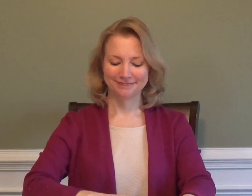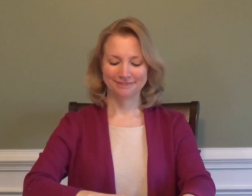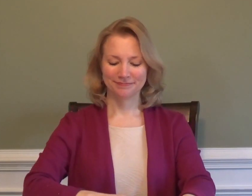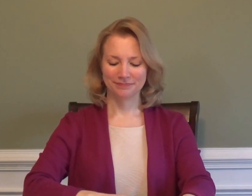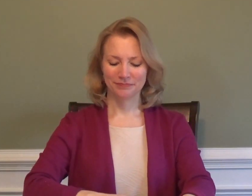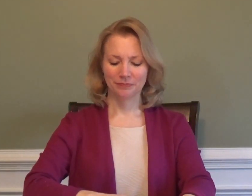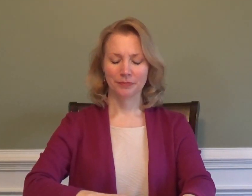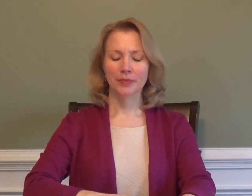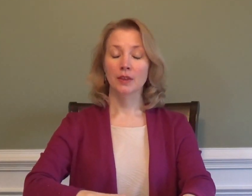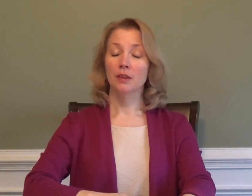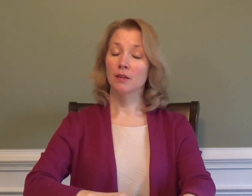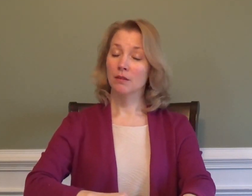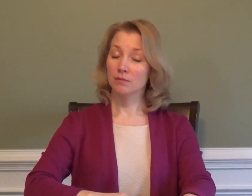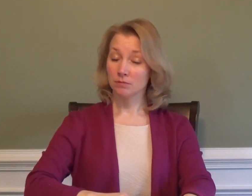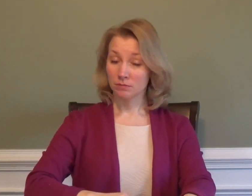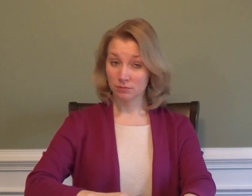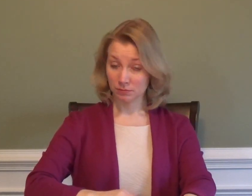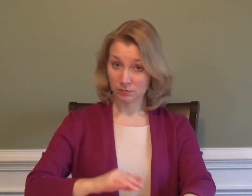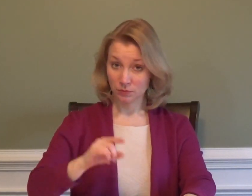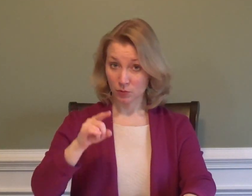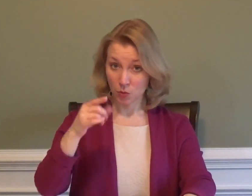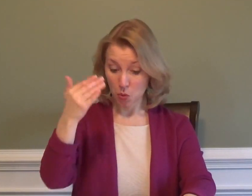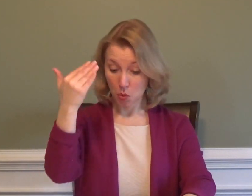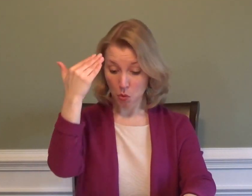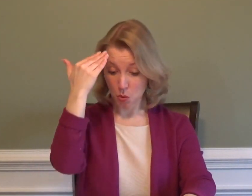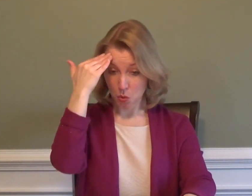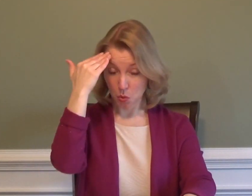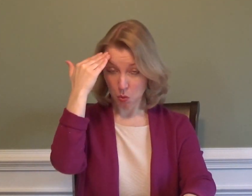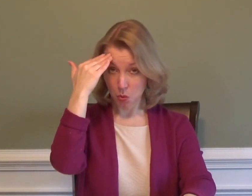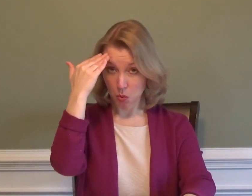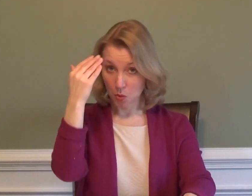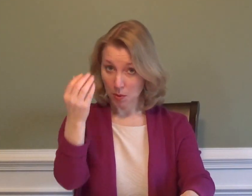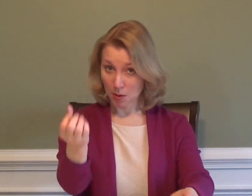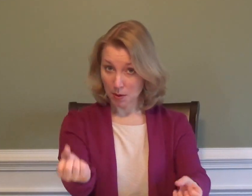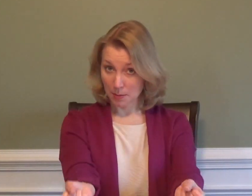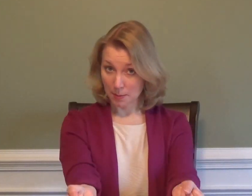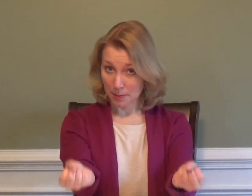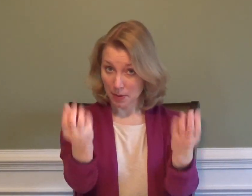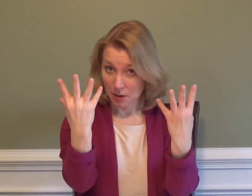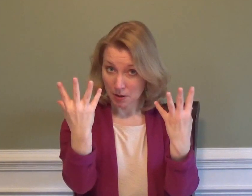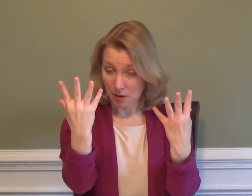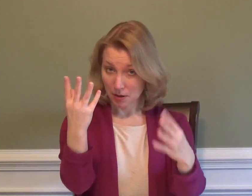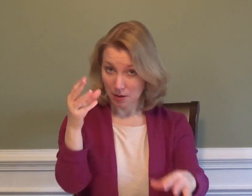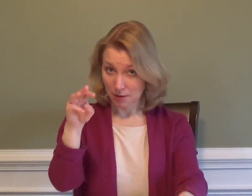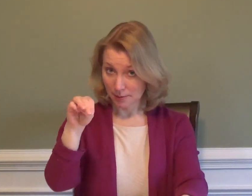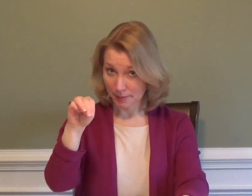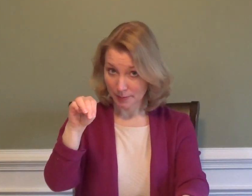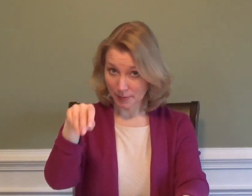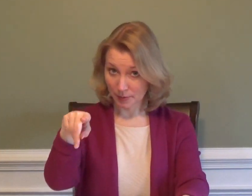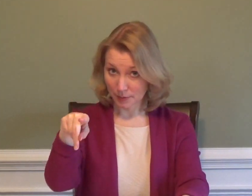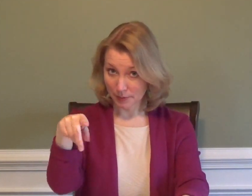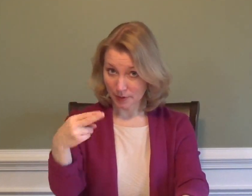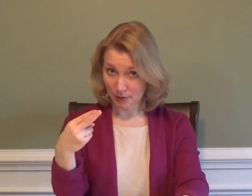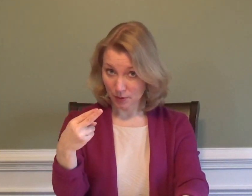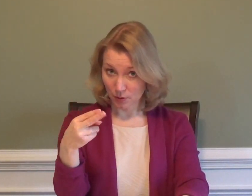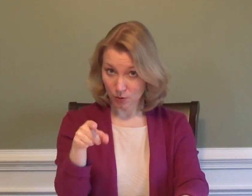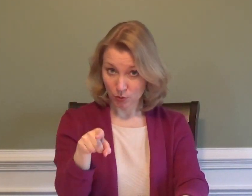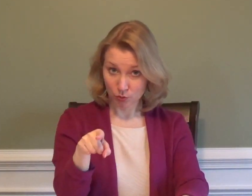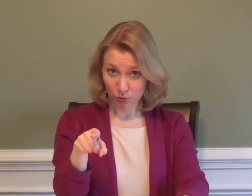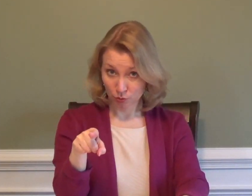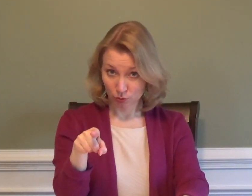"Do you know how fast you were going?"